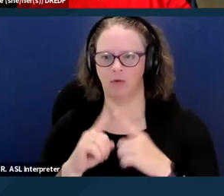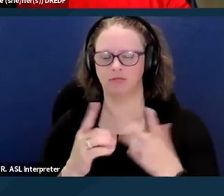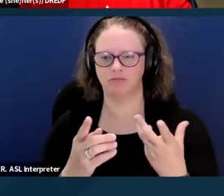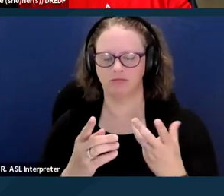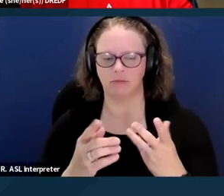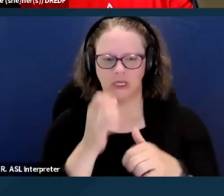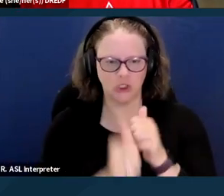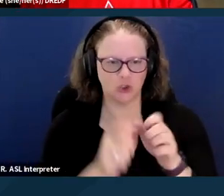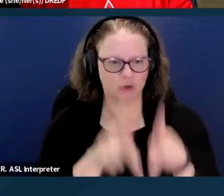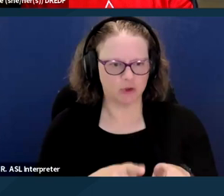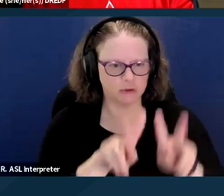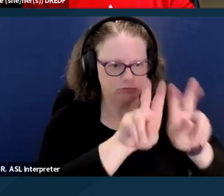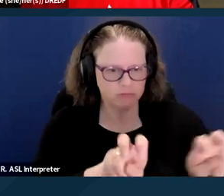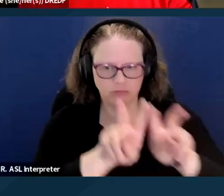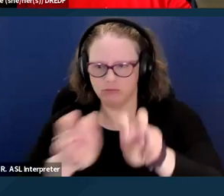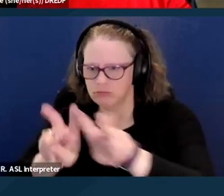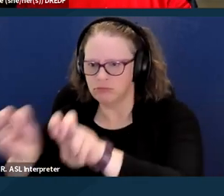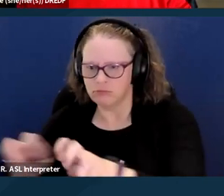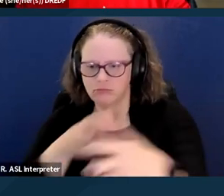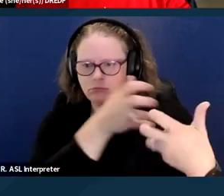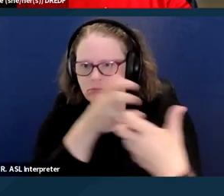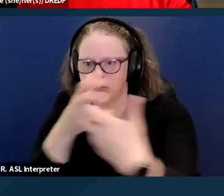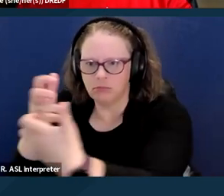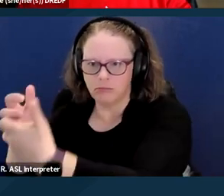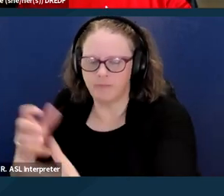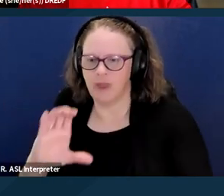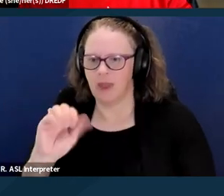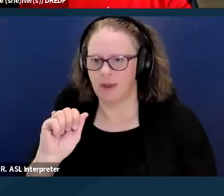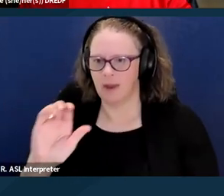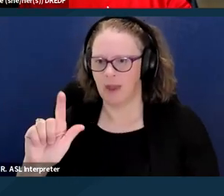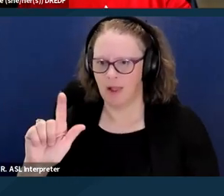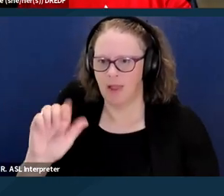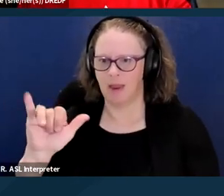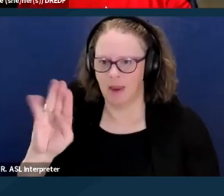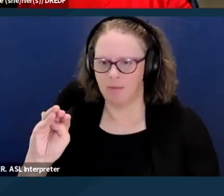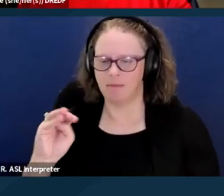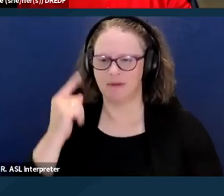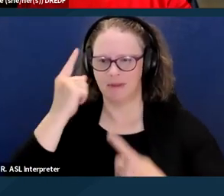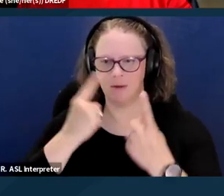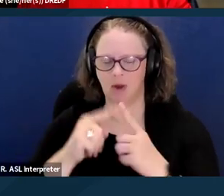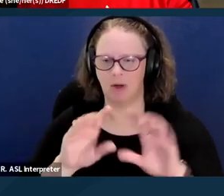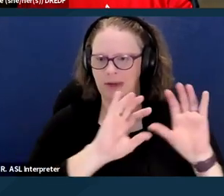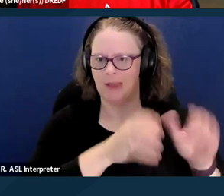The CalAIM program is thinking a little bit in terms of categories, recognizing certain